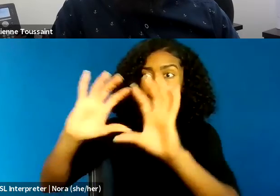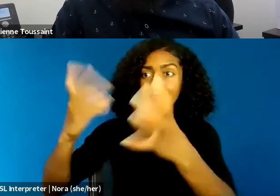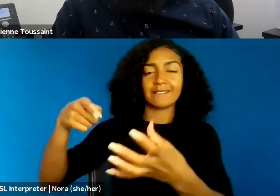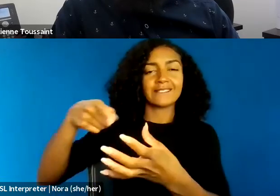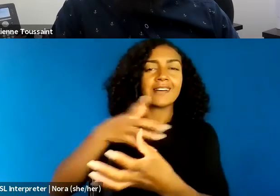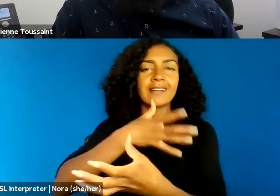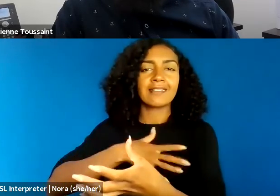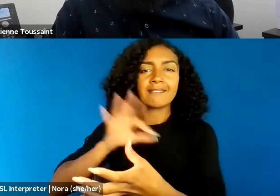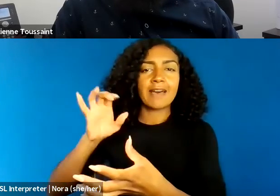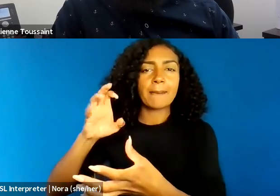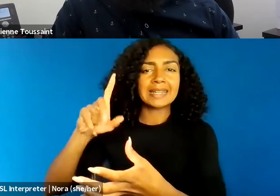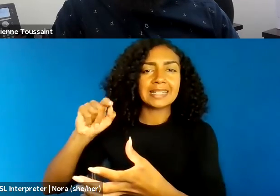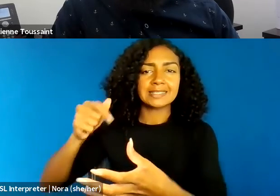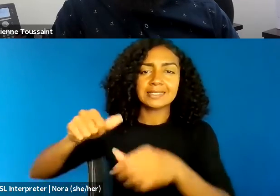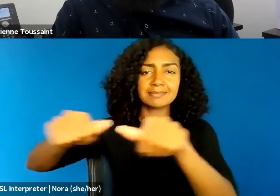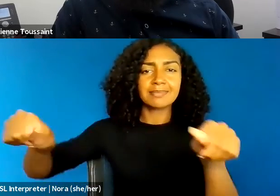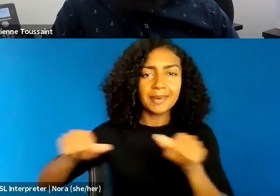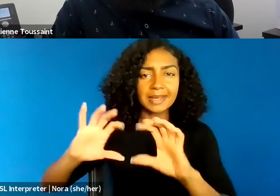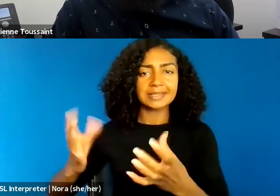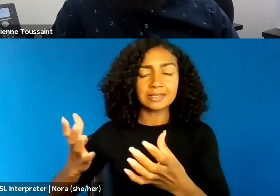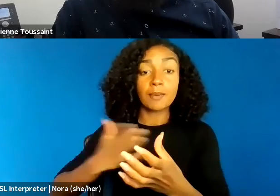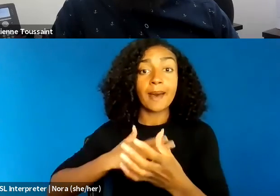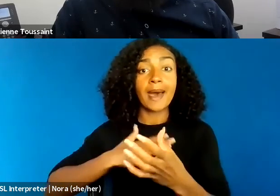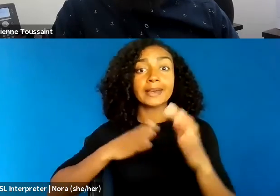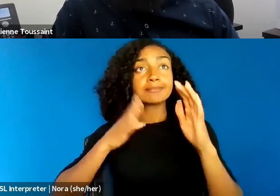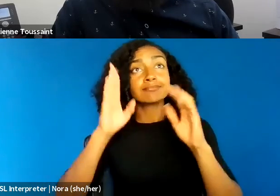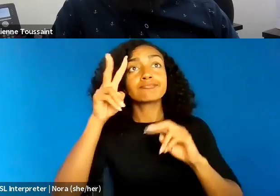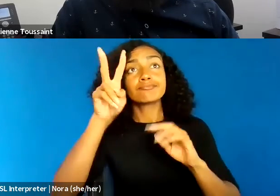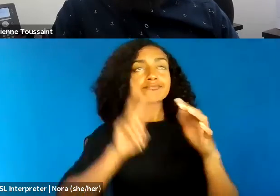So in my future world, there's lots of diversity on police forces,